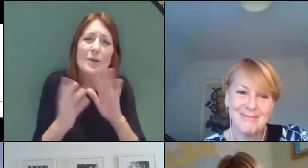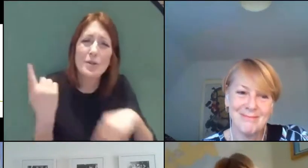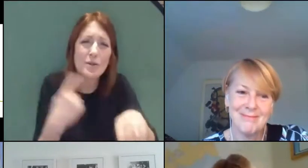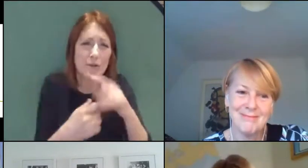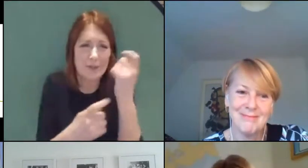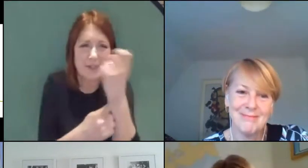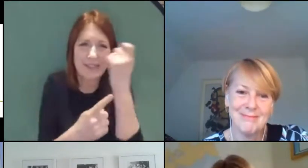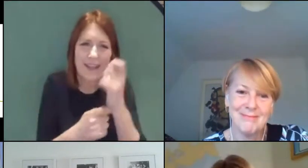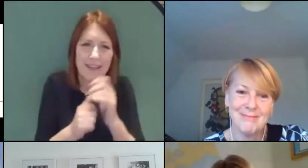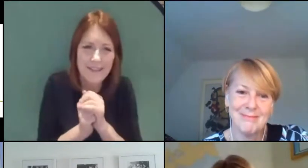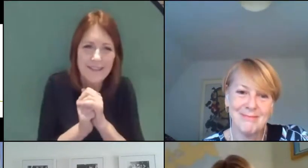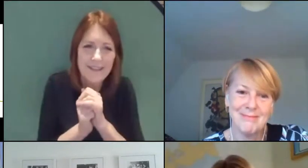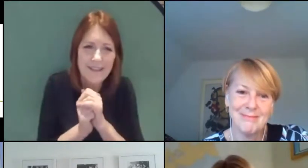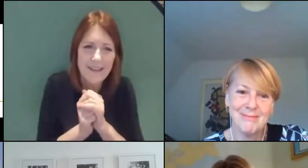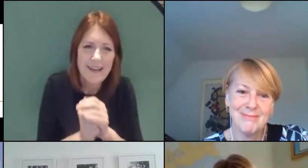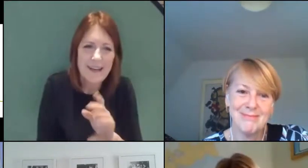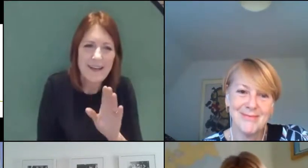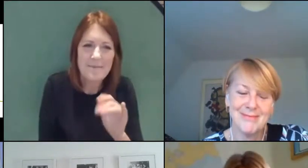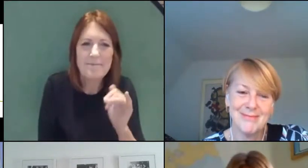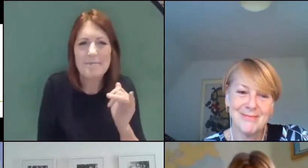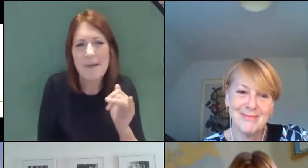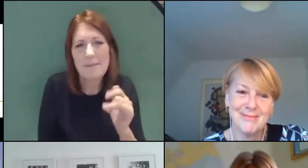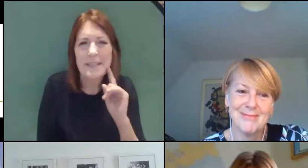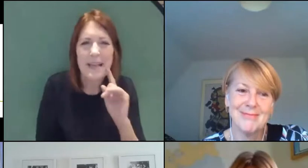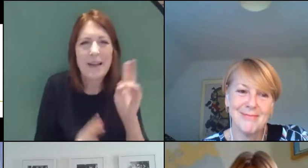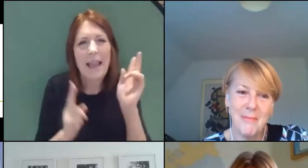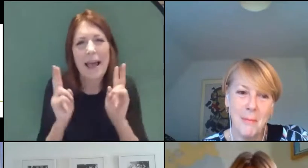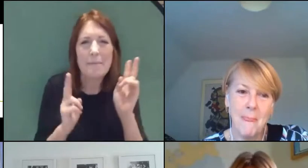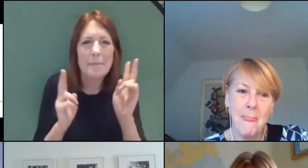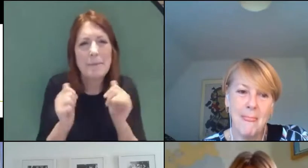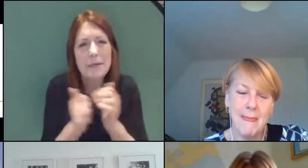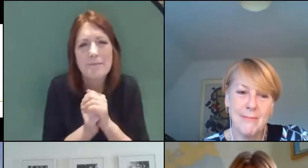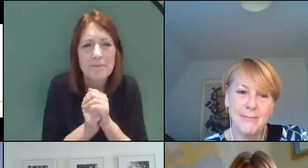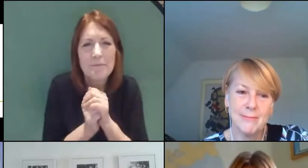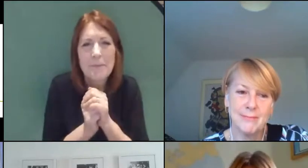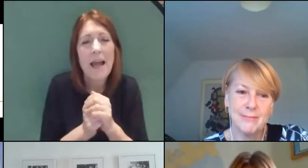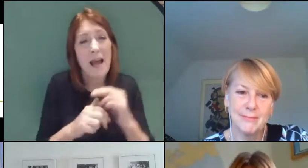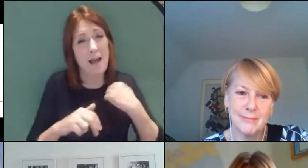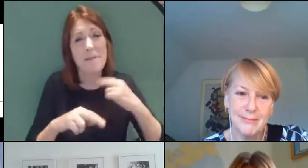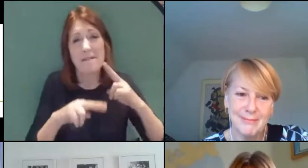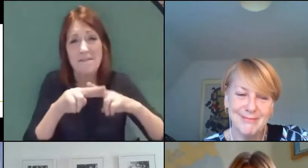And that might sound a bit sort of hooky but that is as a as a father and indeed as the